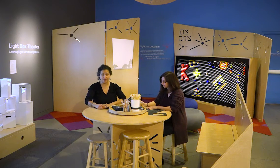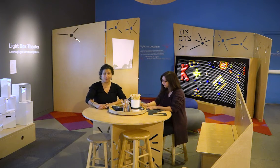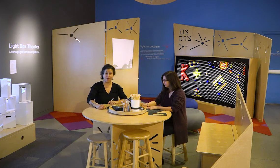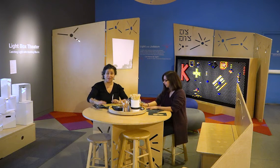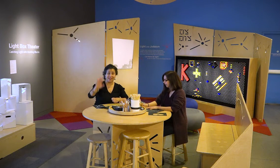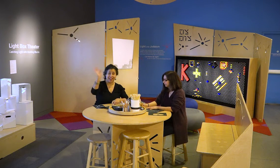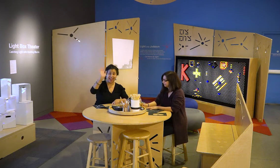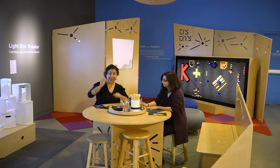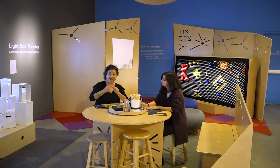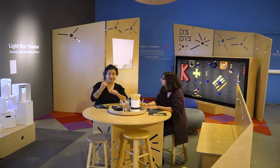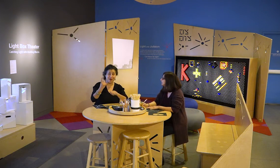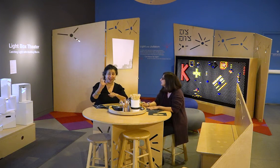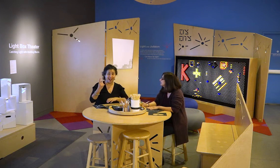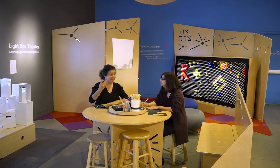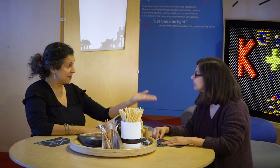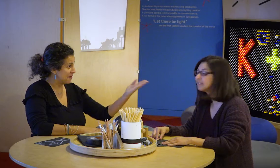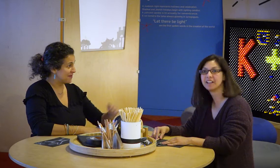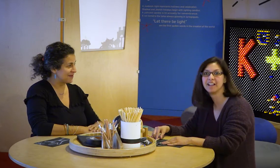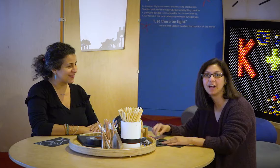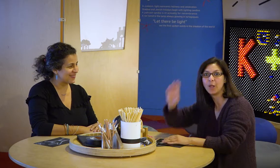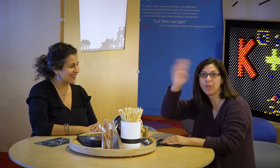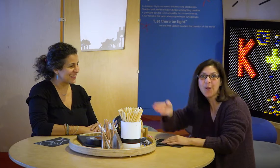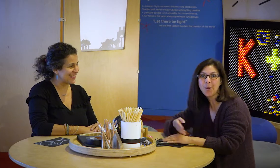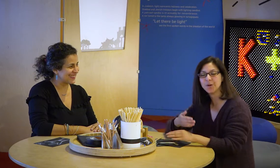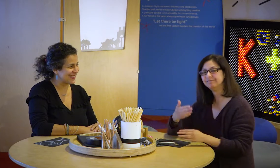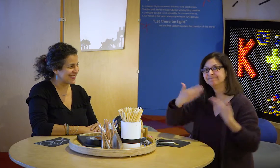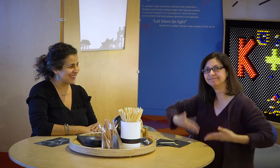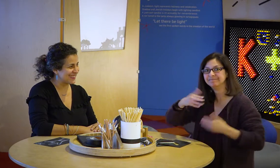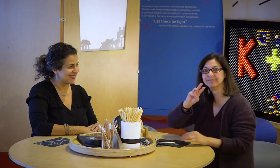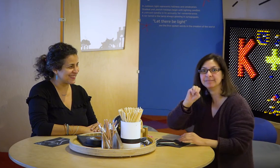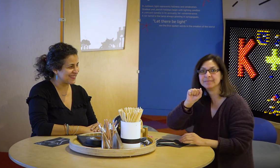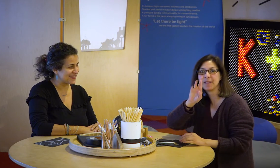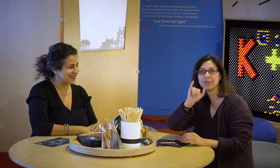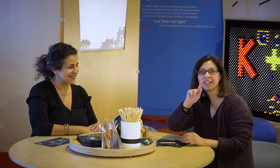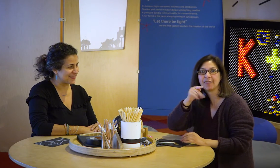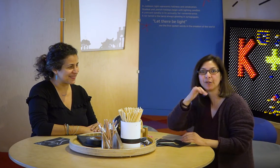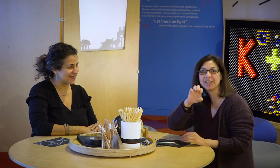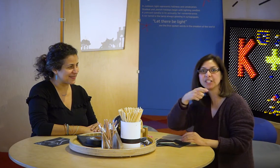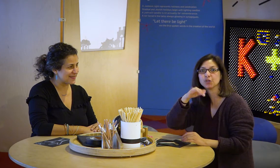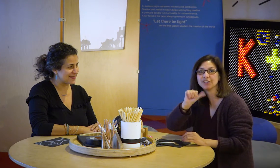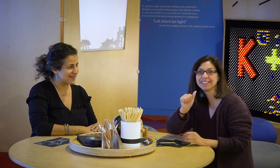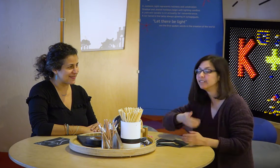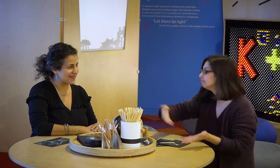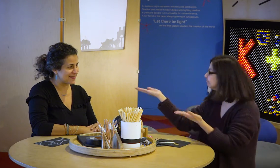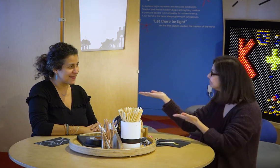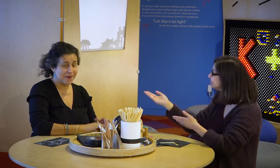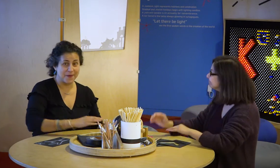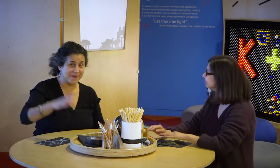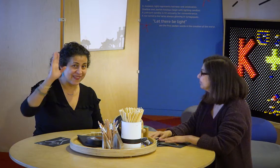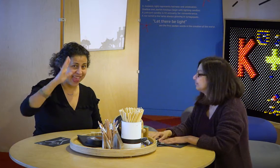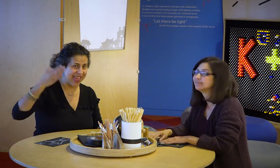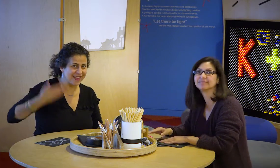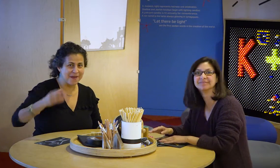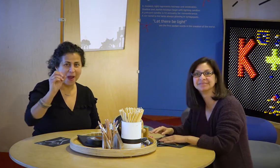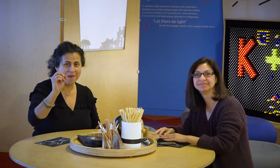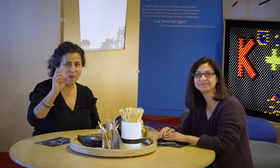Oh, hello everyone! My name is Mary T. Garcia. My name is Orkideh.